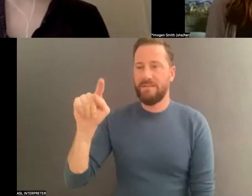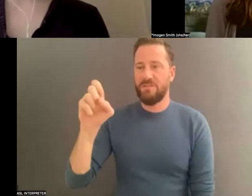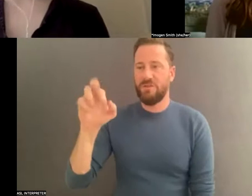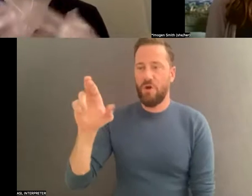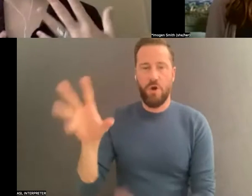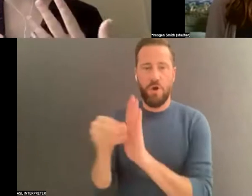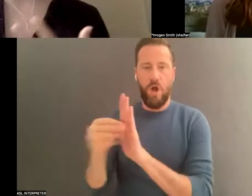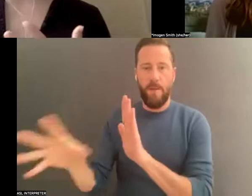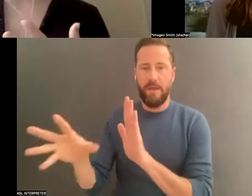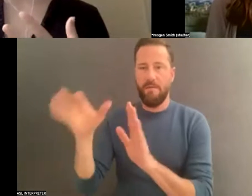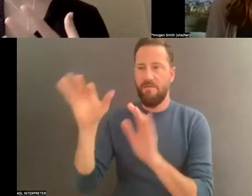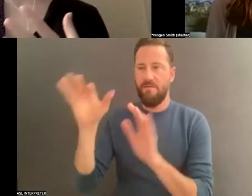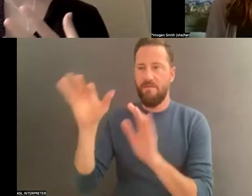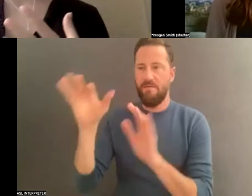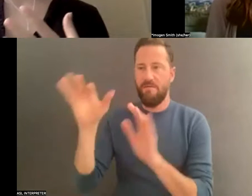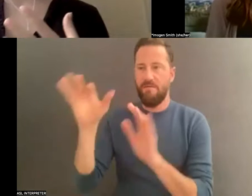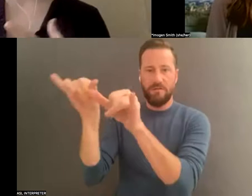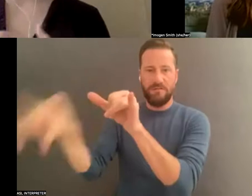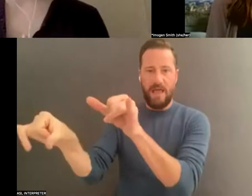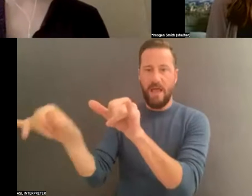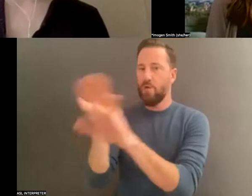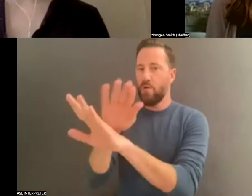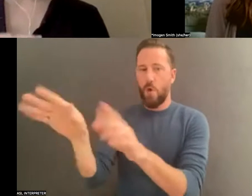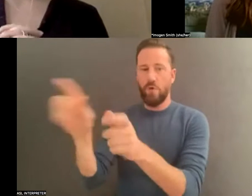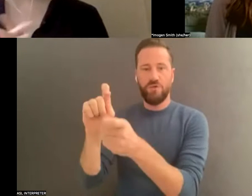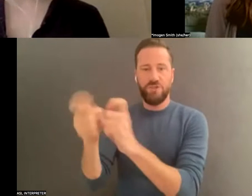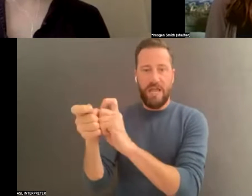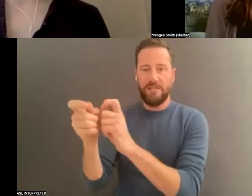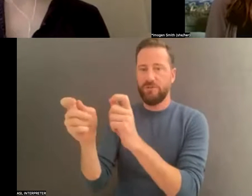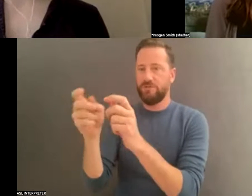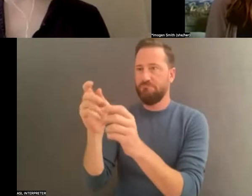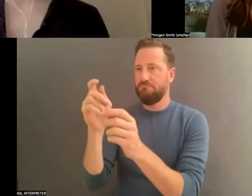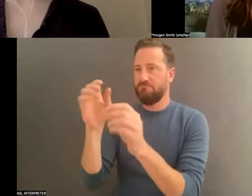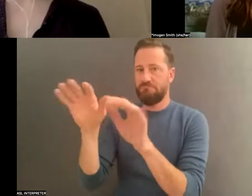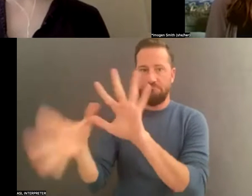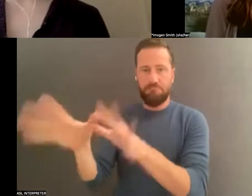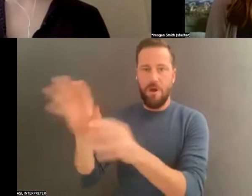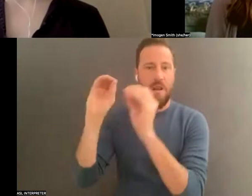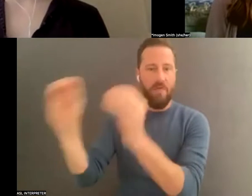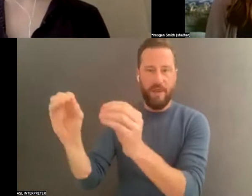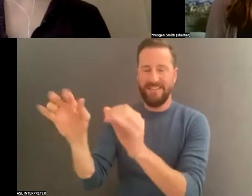with the files in that copy. It's simply a safe storage location. The other copy,